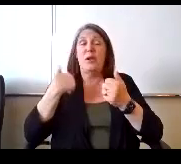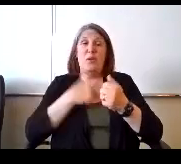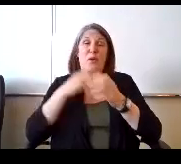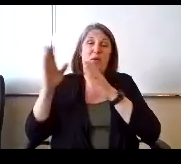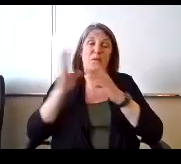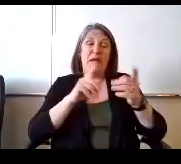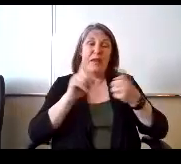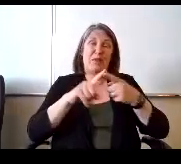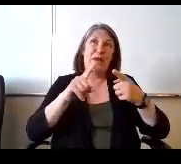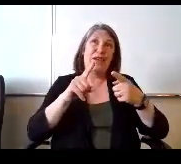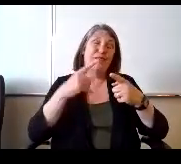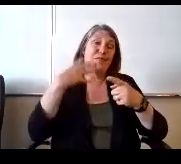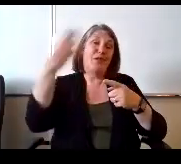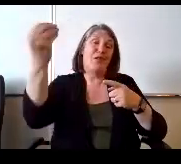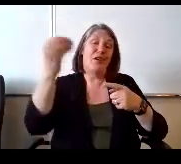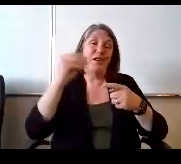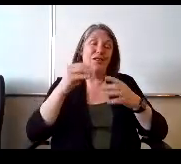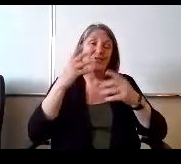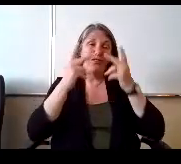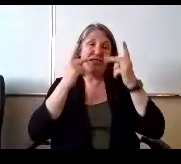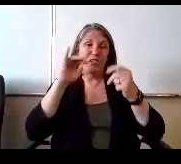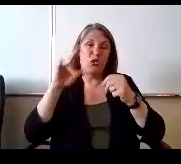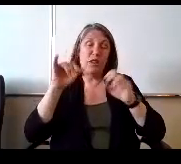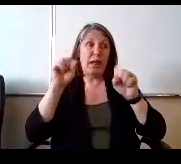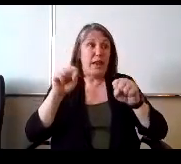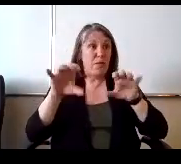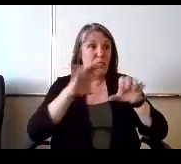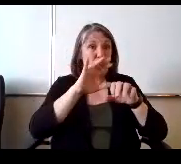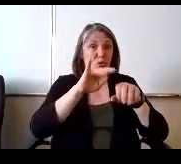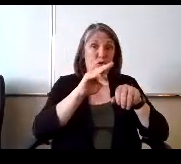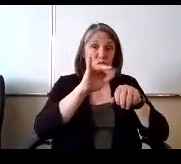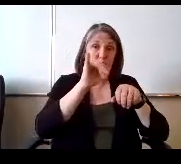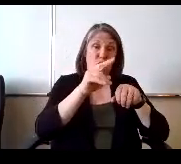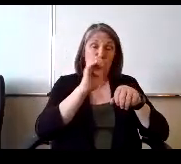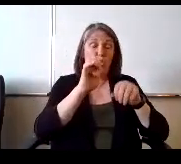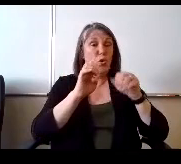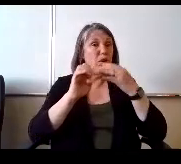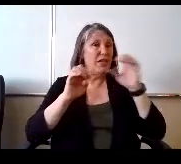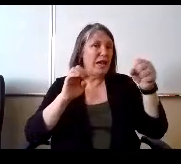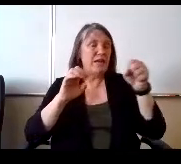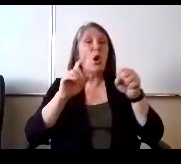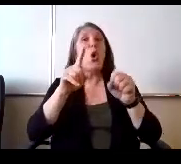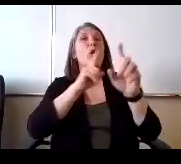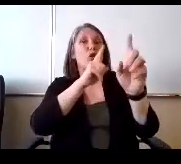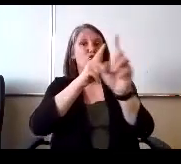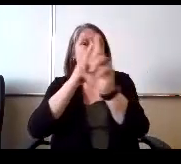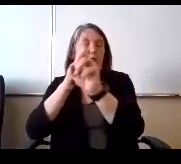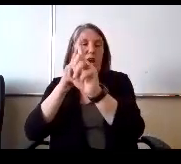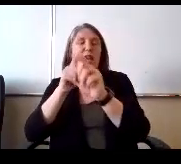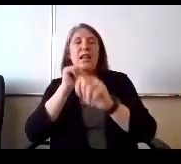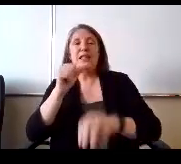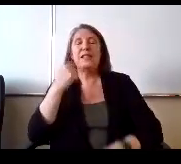Visiting family in July. Can we just come in June, yes. Good, so you're targeting. It's not just whoever wants to do this,